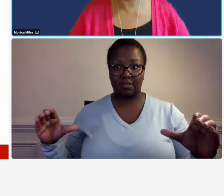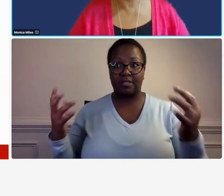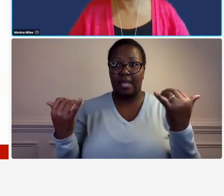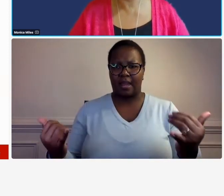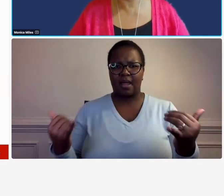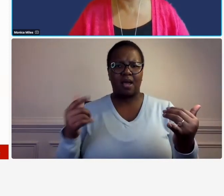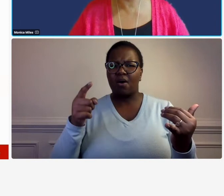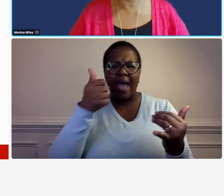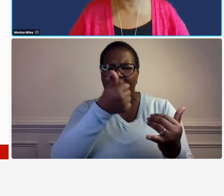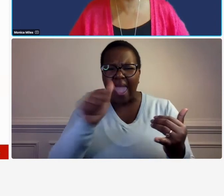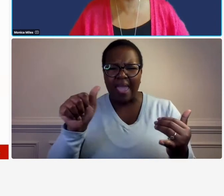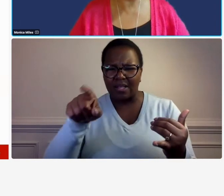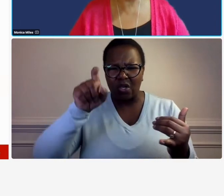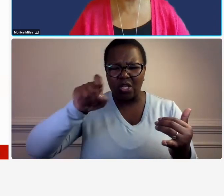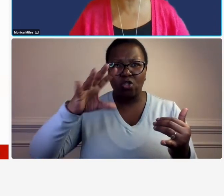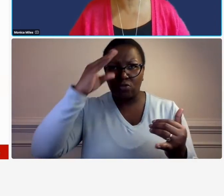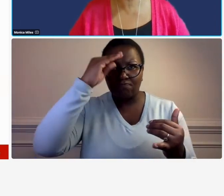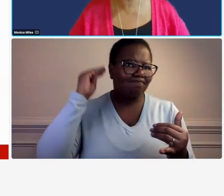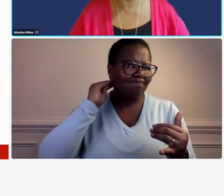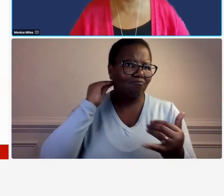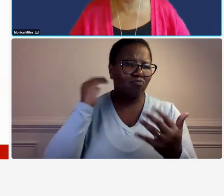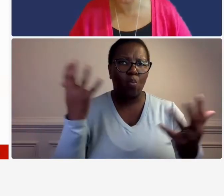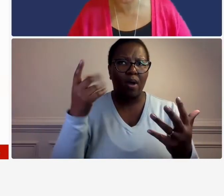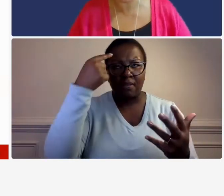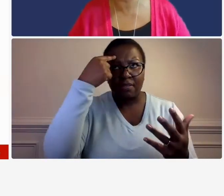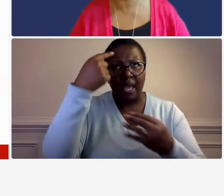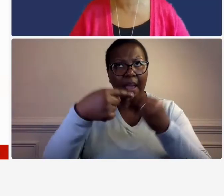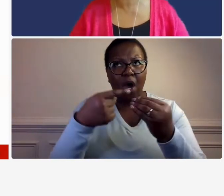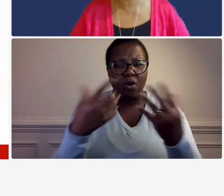and you can drop in the chat if you know where i'm going or maybe i'm being too